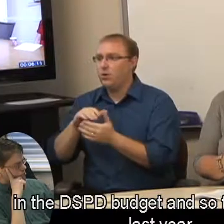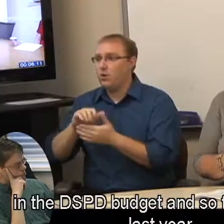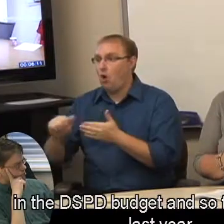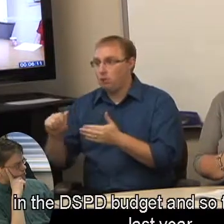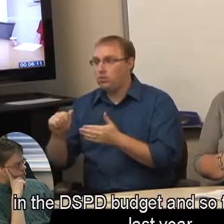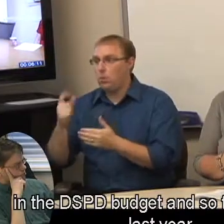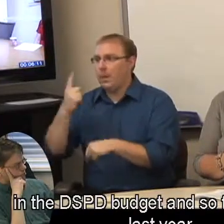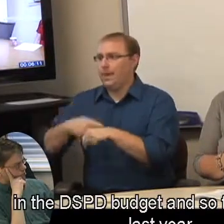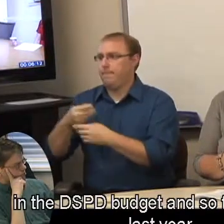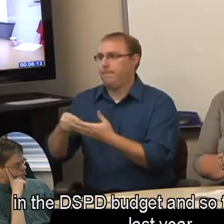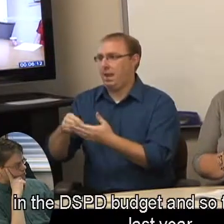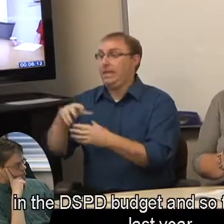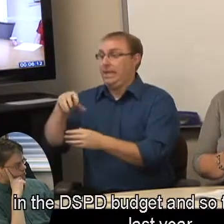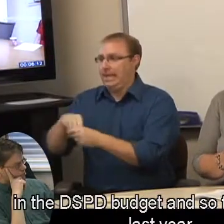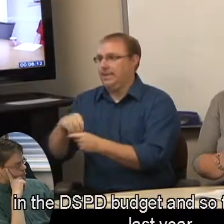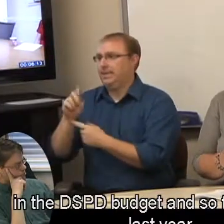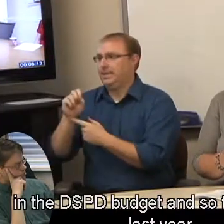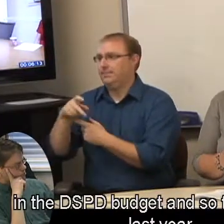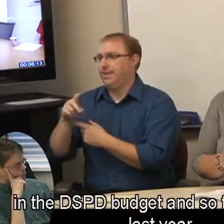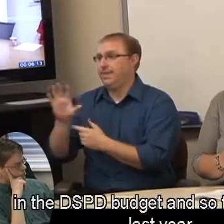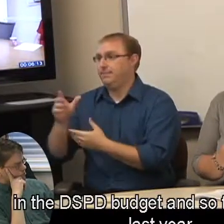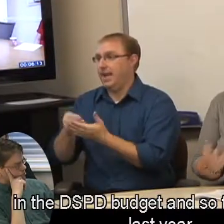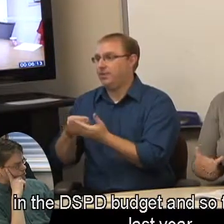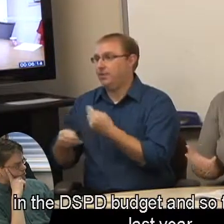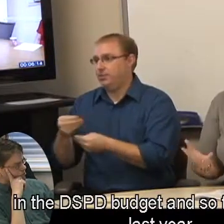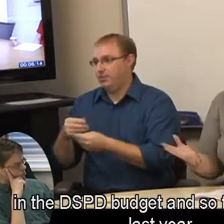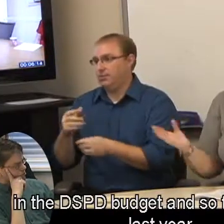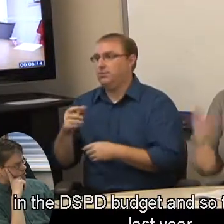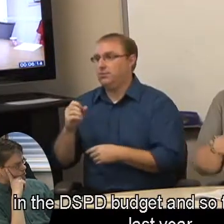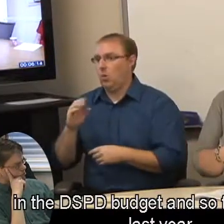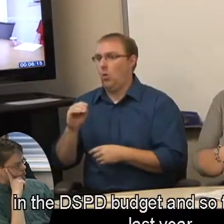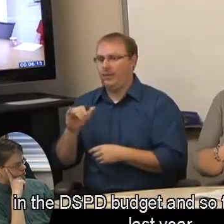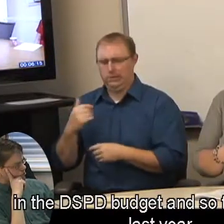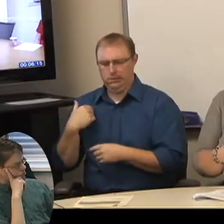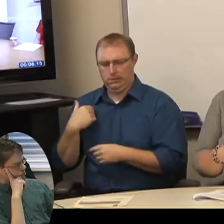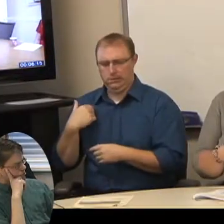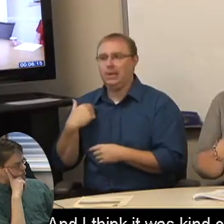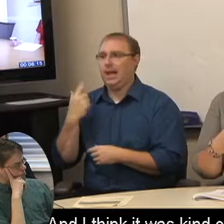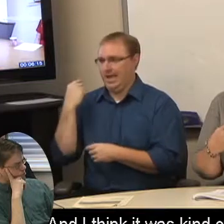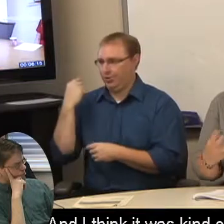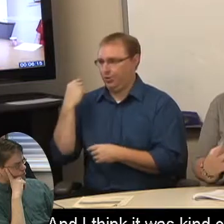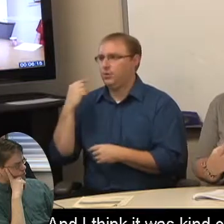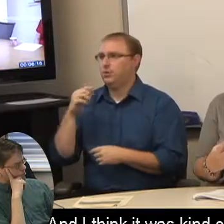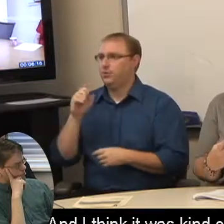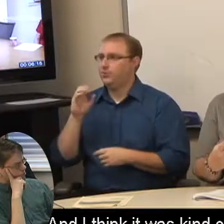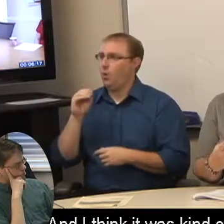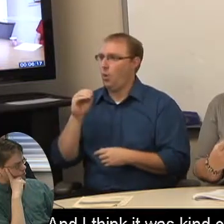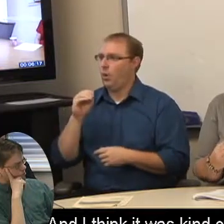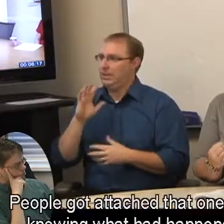in the DSPD budget and so that was this last year. And I think it was kind of tough.